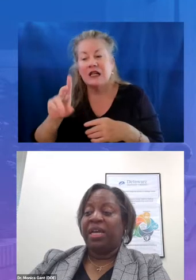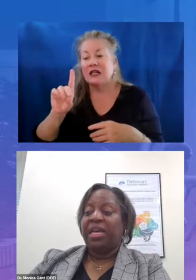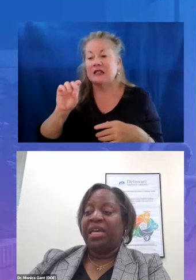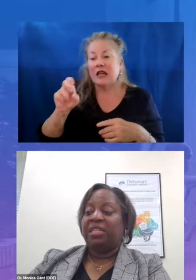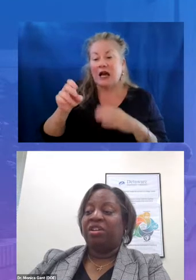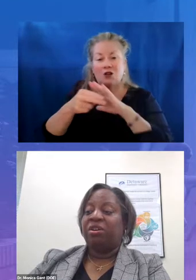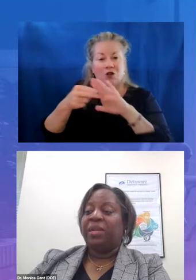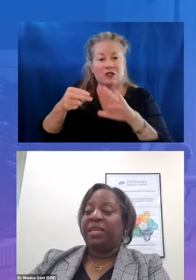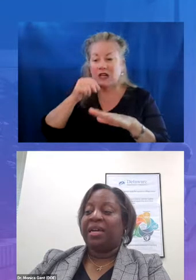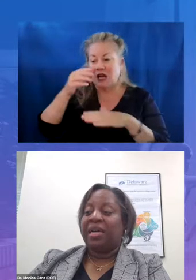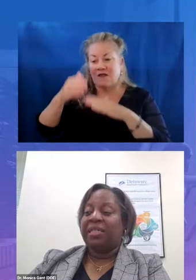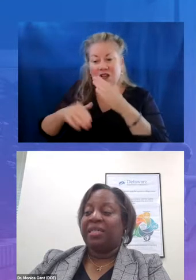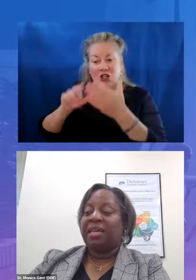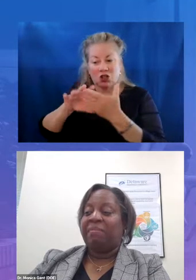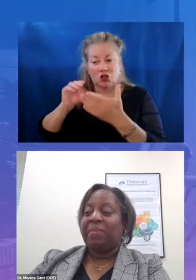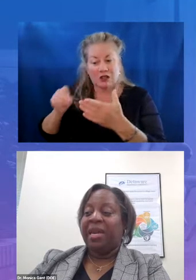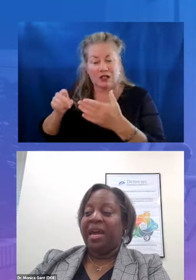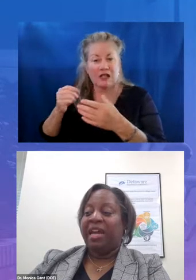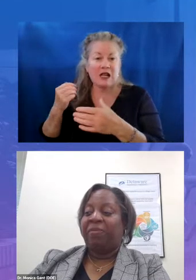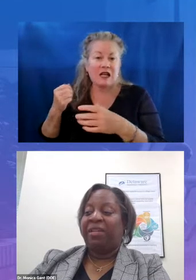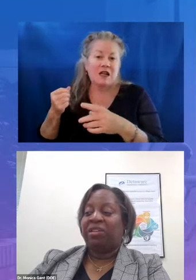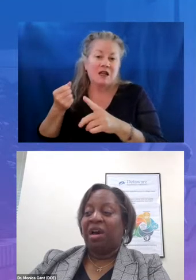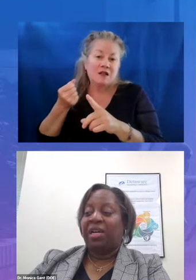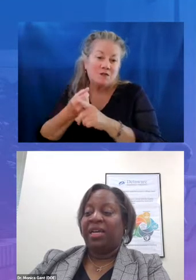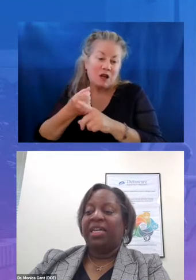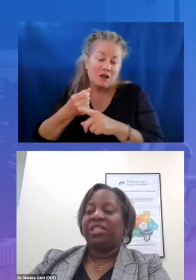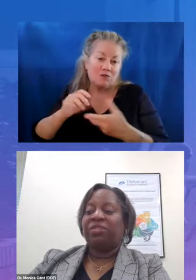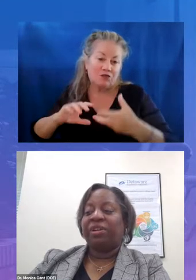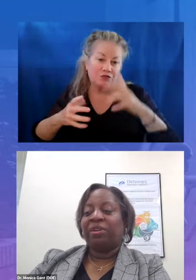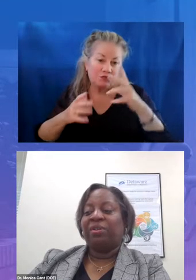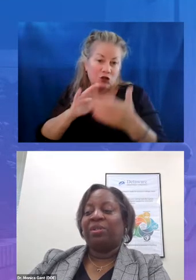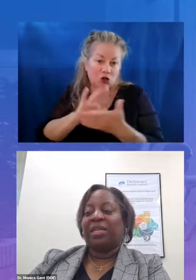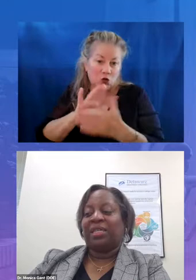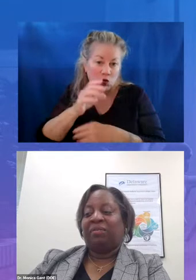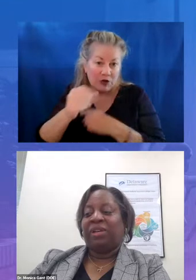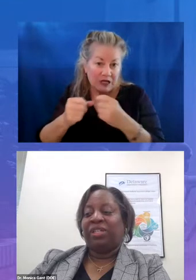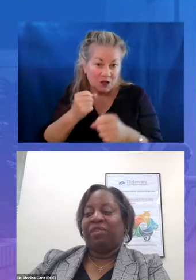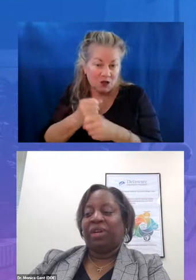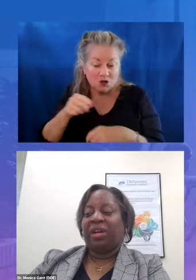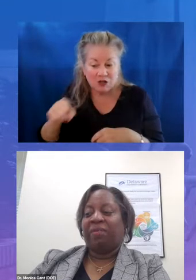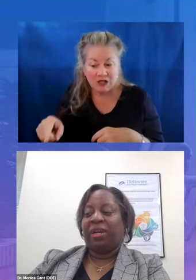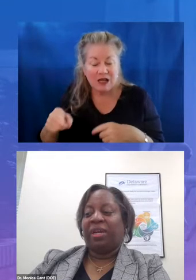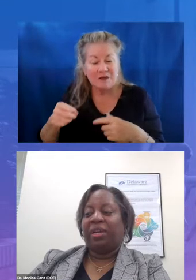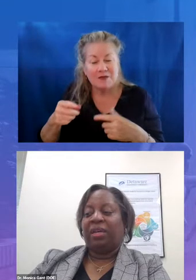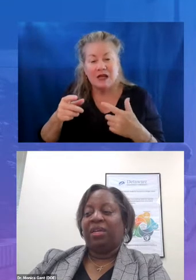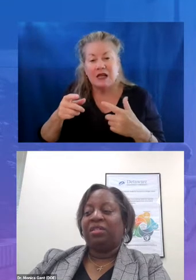and determining the content that may not have been taught is critical to acceleration and recovery so